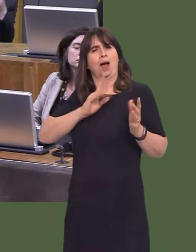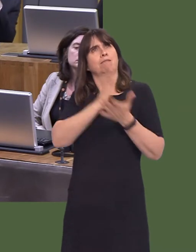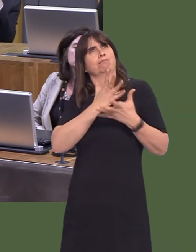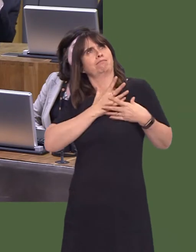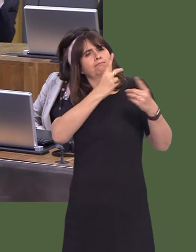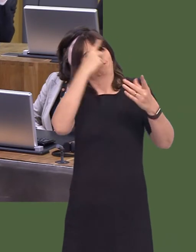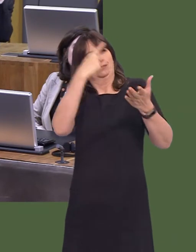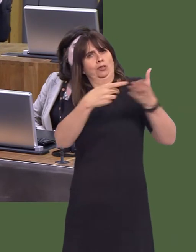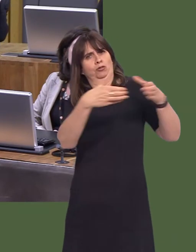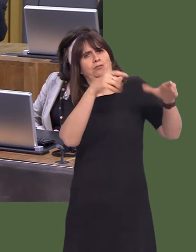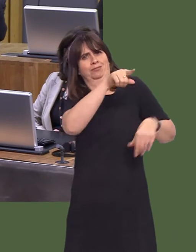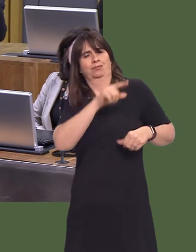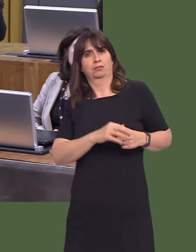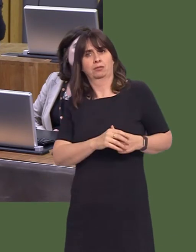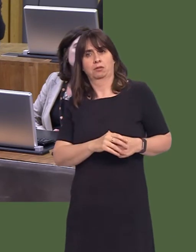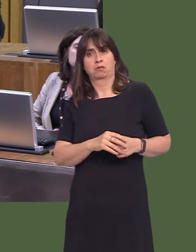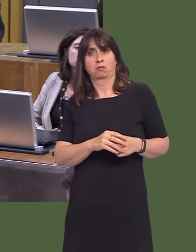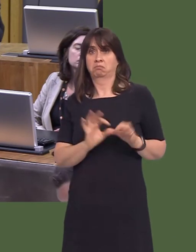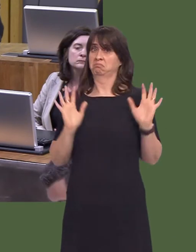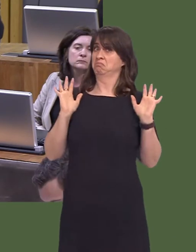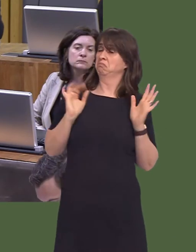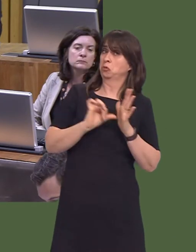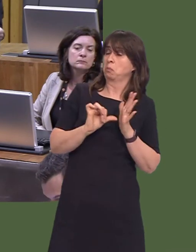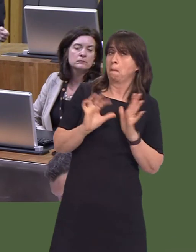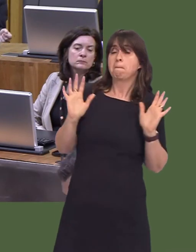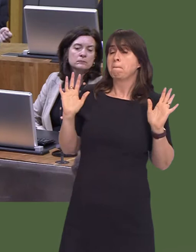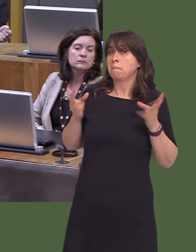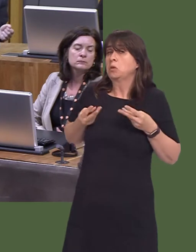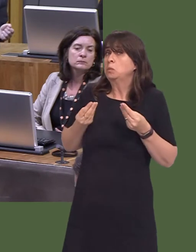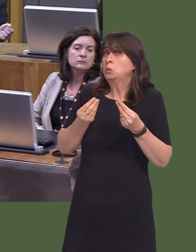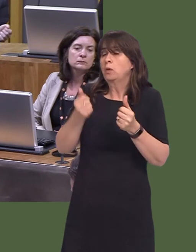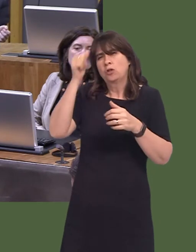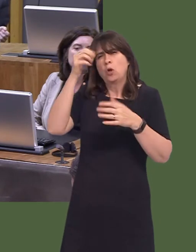doubt there's a problem. We can all see what the issue is in the tunnels at Brynglas, and